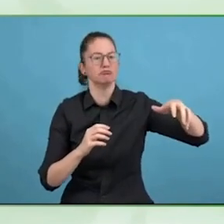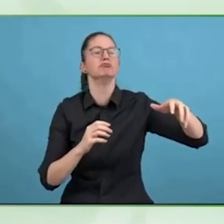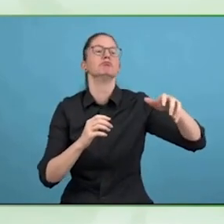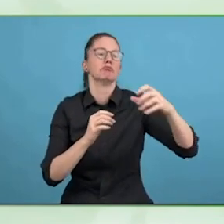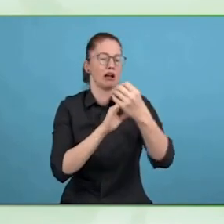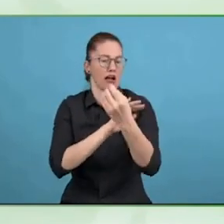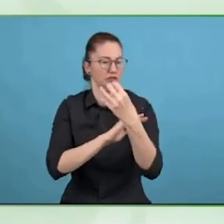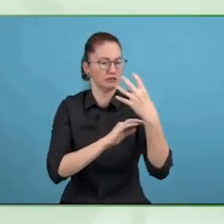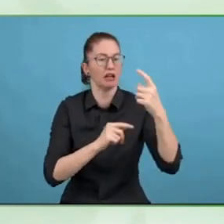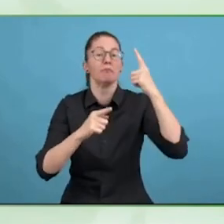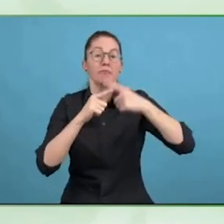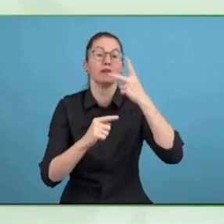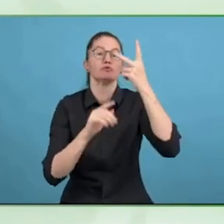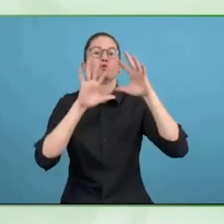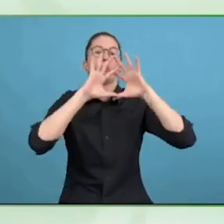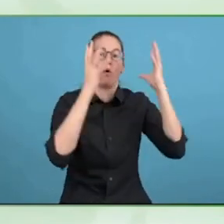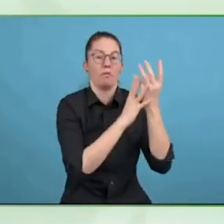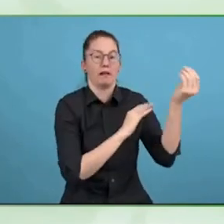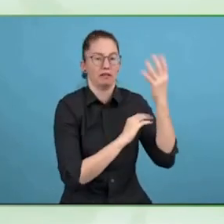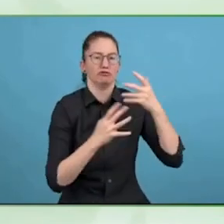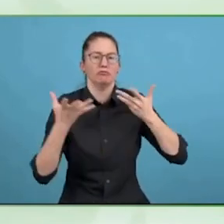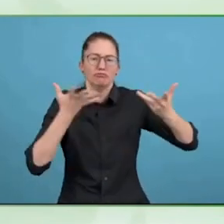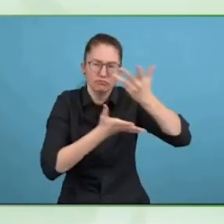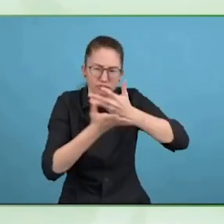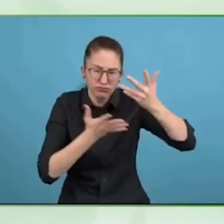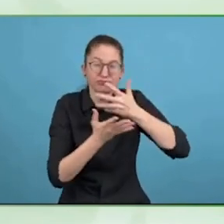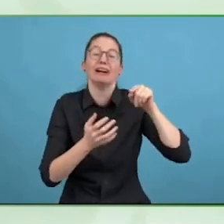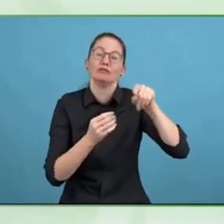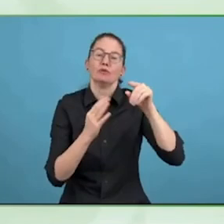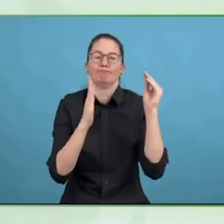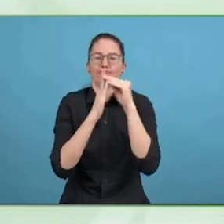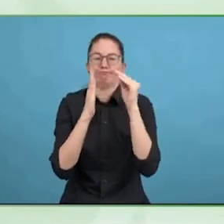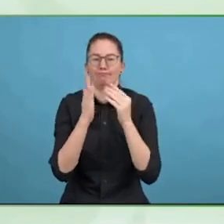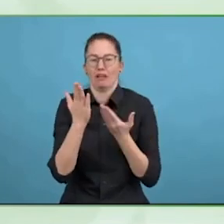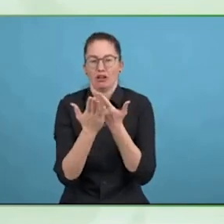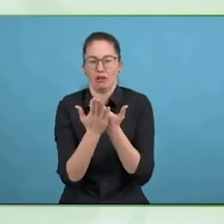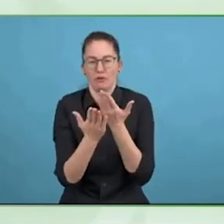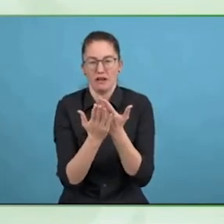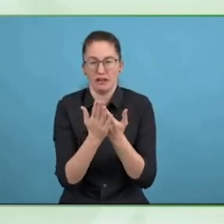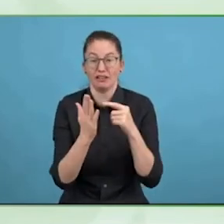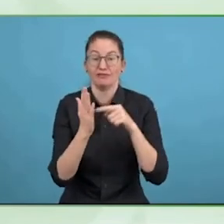assistive technology is about a person's health and well-being.